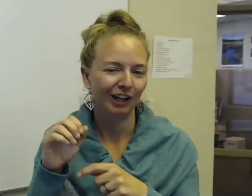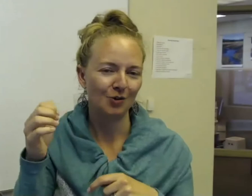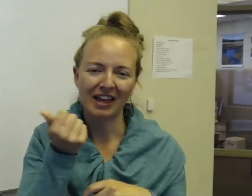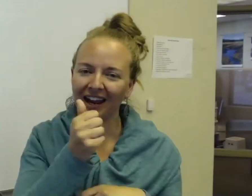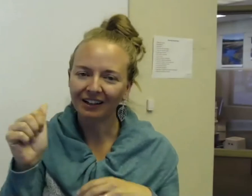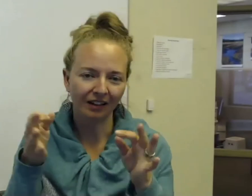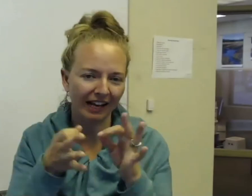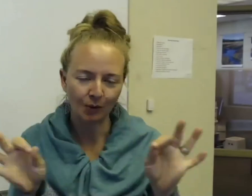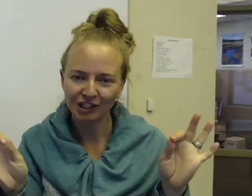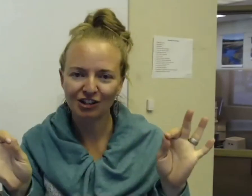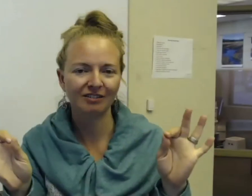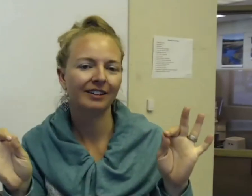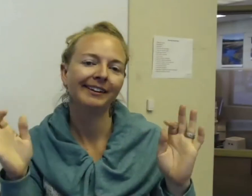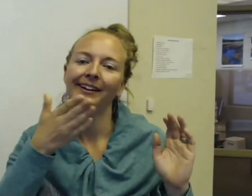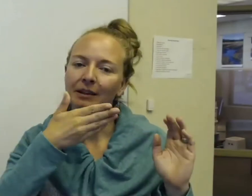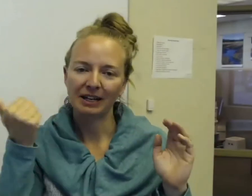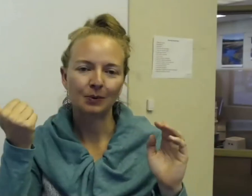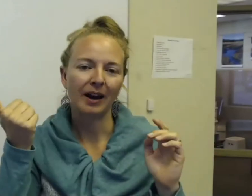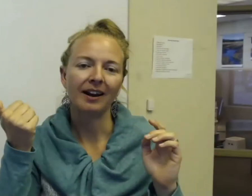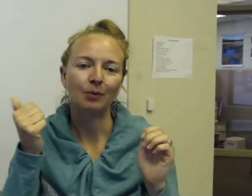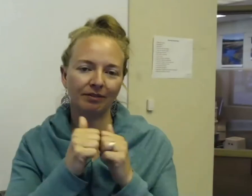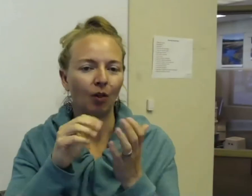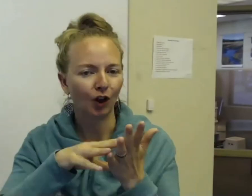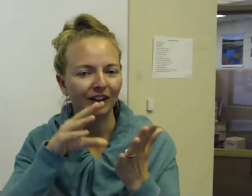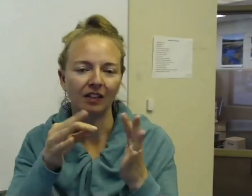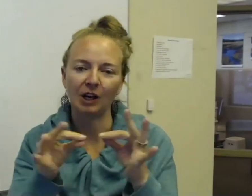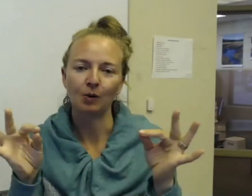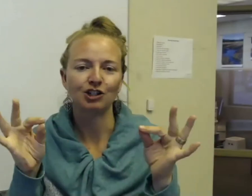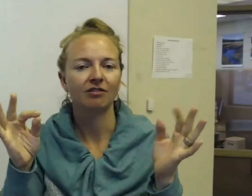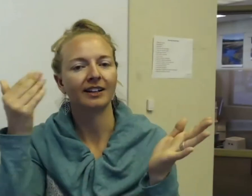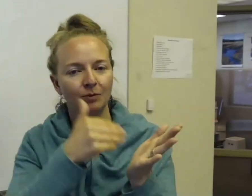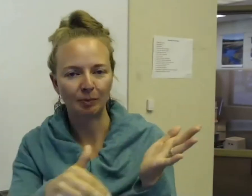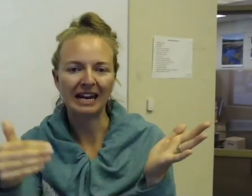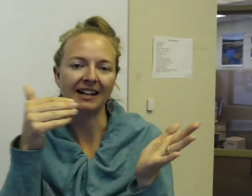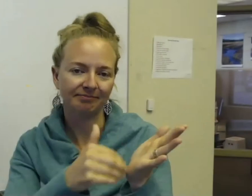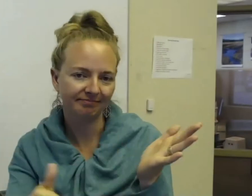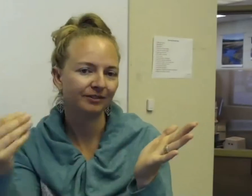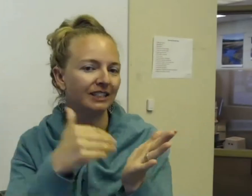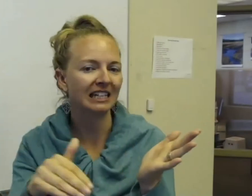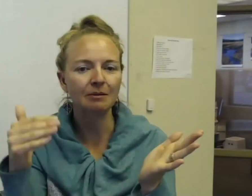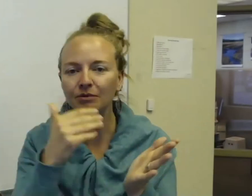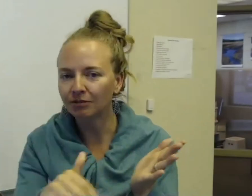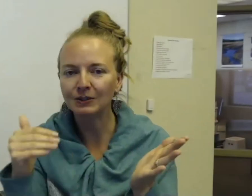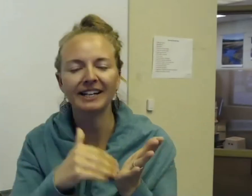know, in any language, the best way with learning the language is repeating. Just keep using it.